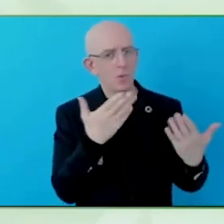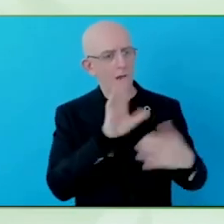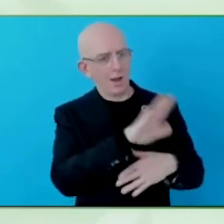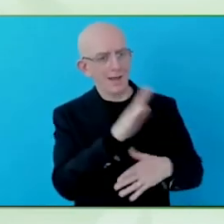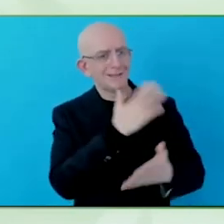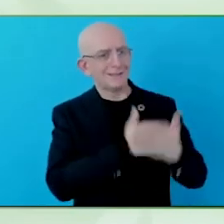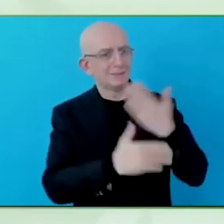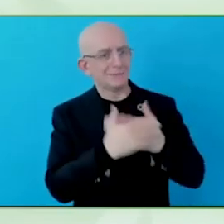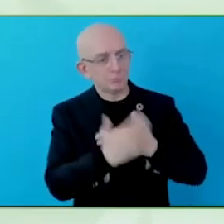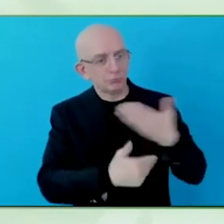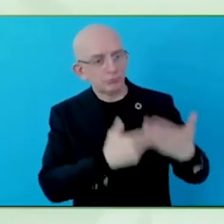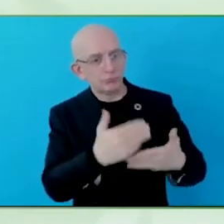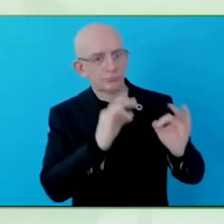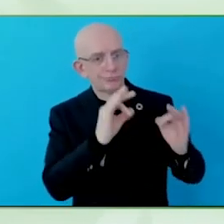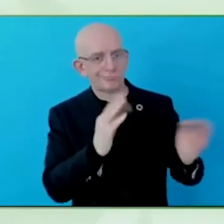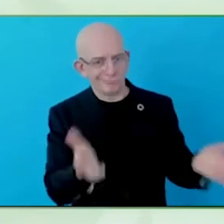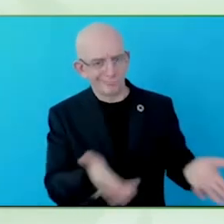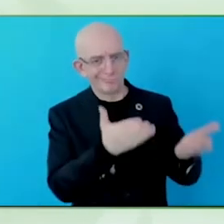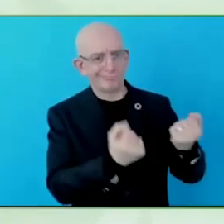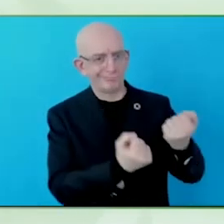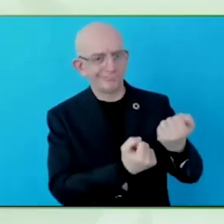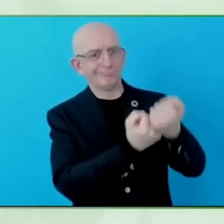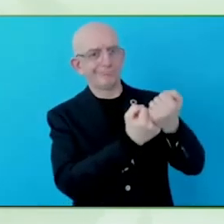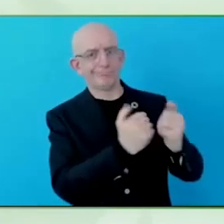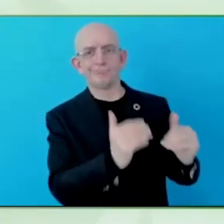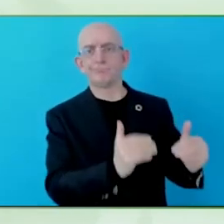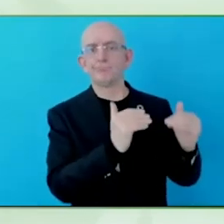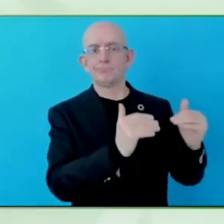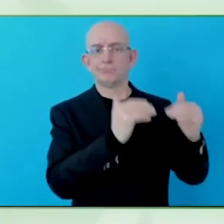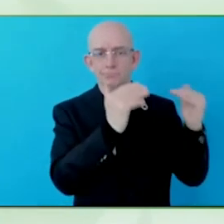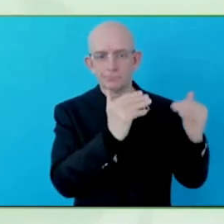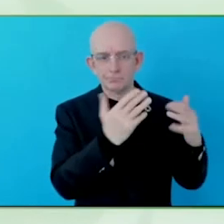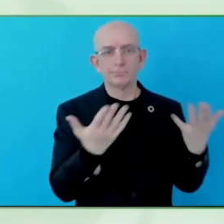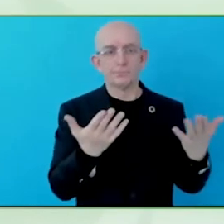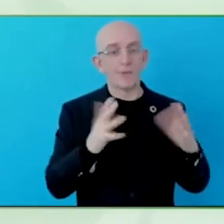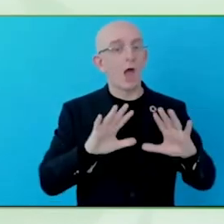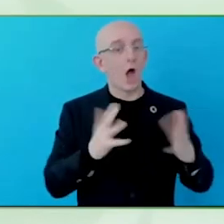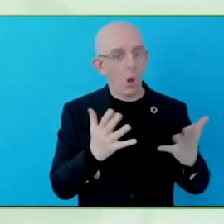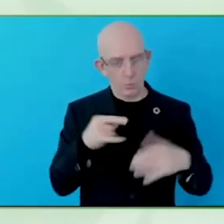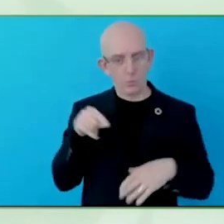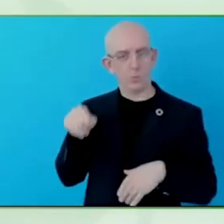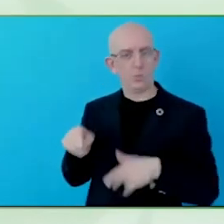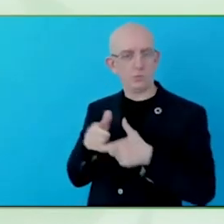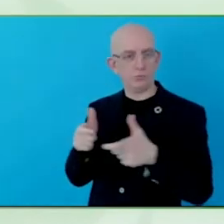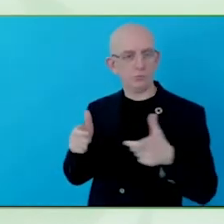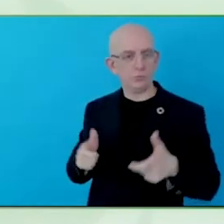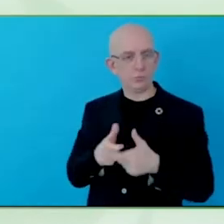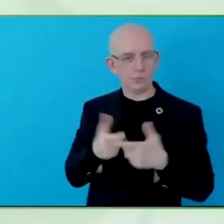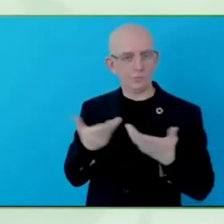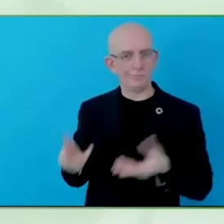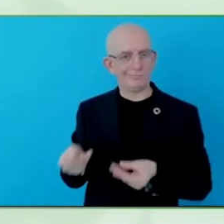As at the coiner of the term disability confidence, which I love,